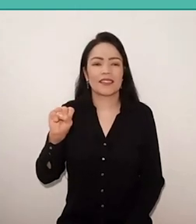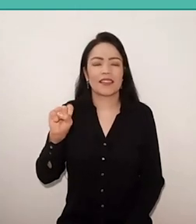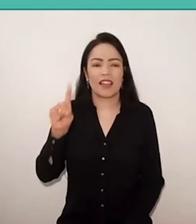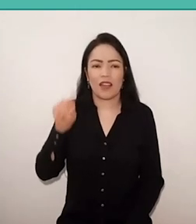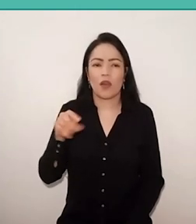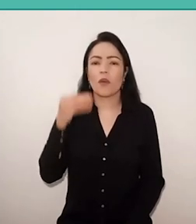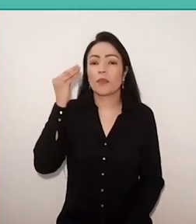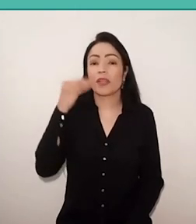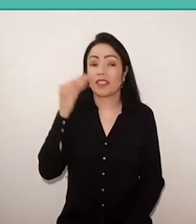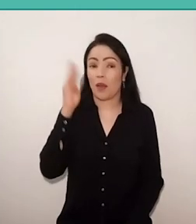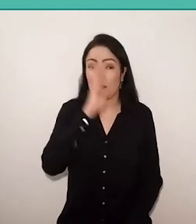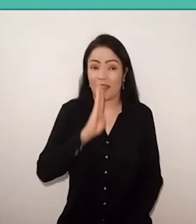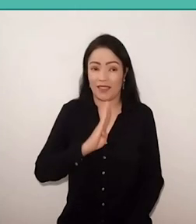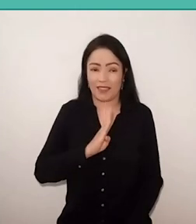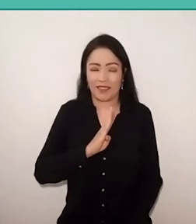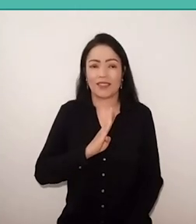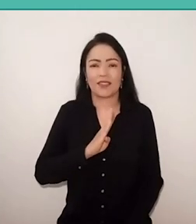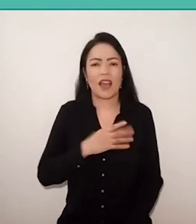experience, but anyway, who was Aristotle?